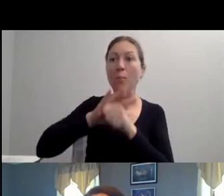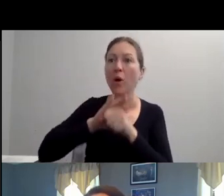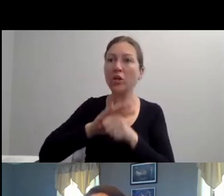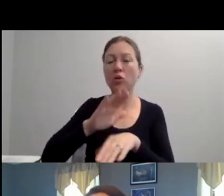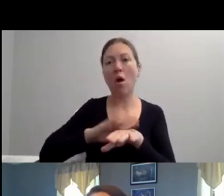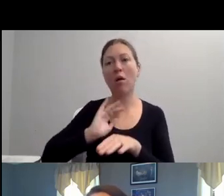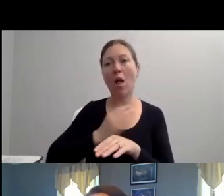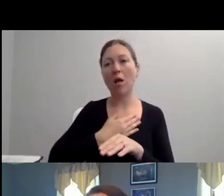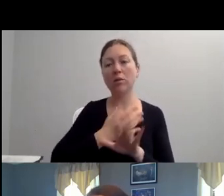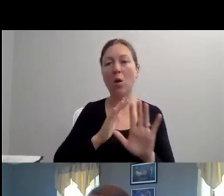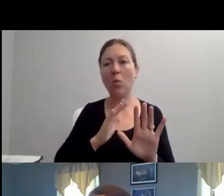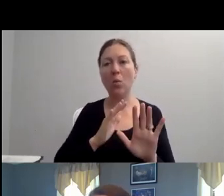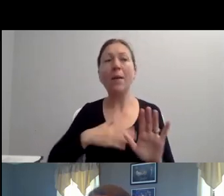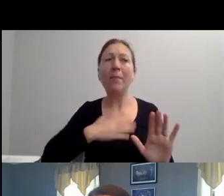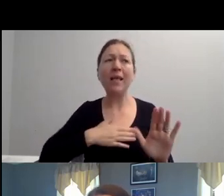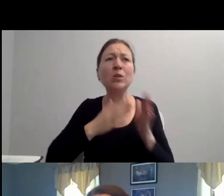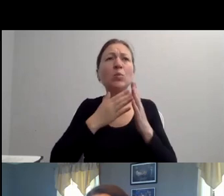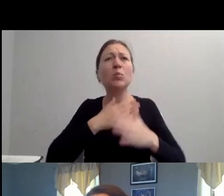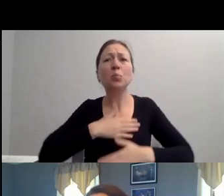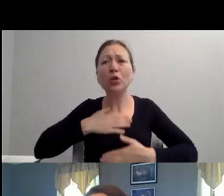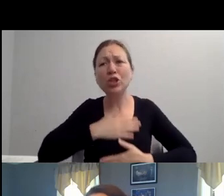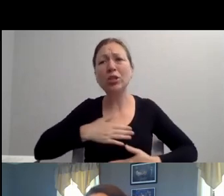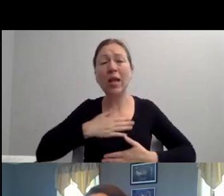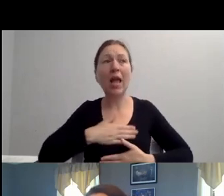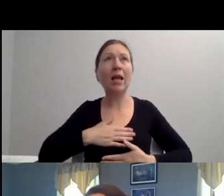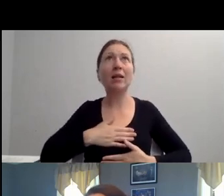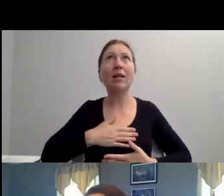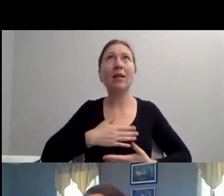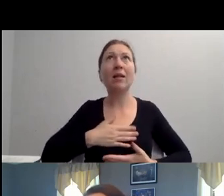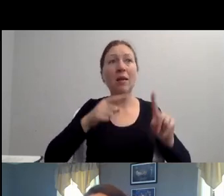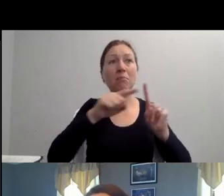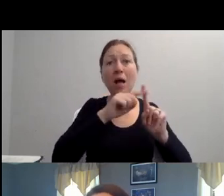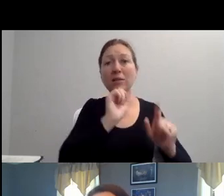OF THE ADA AND DISABILITY PRIDE MONTH." INCLUDE PEOPLE WITH DISABILITIES IN YOUR ORGANIZATION.